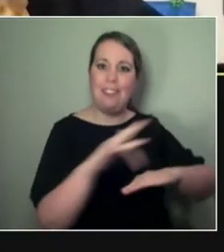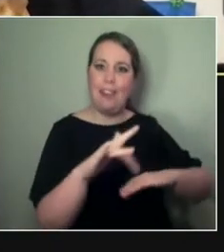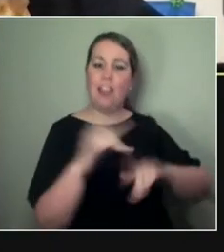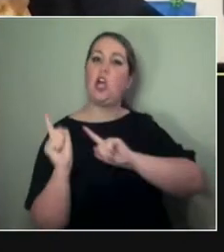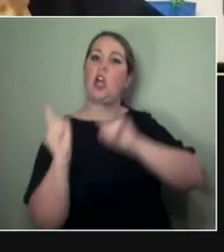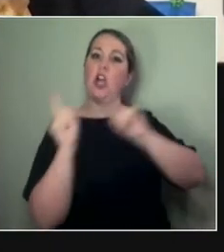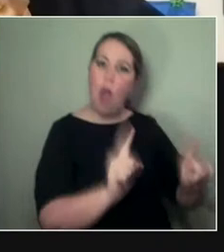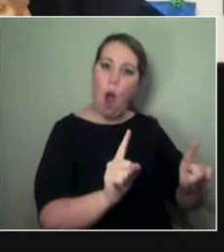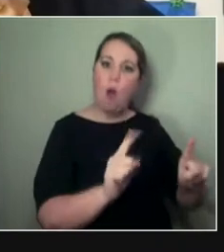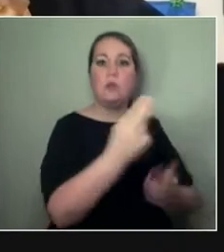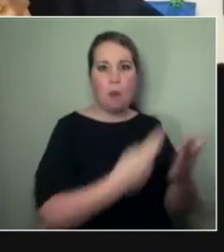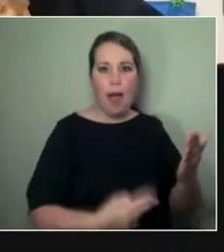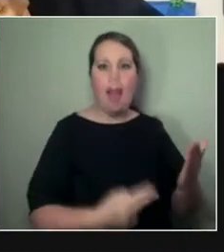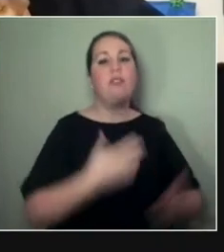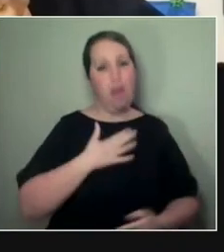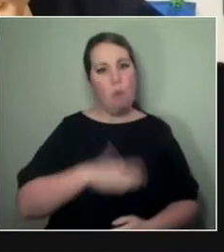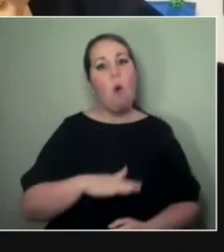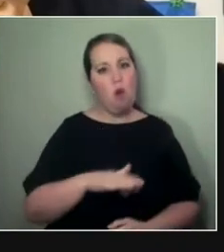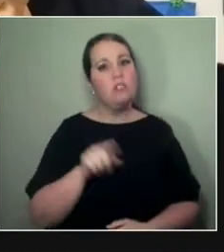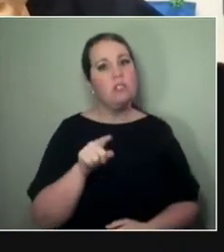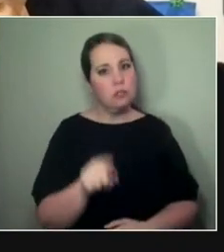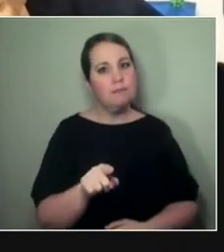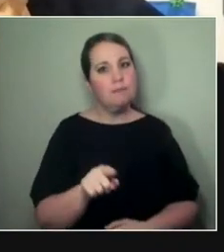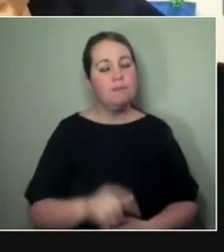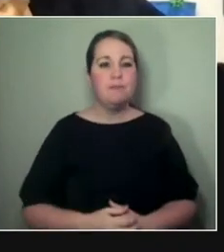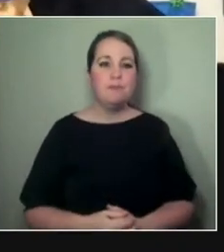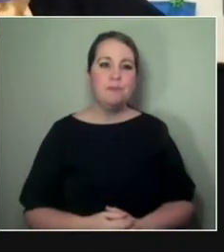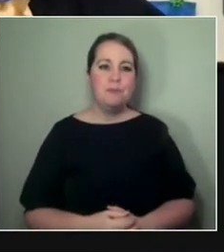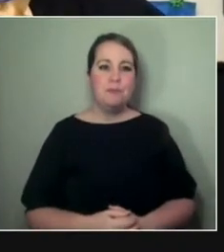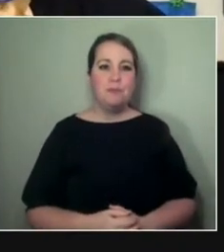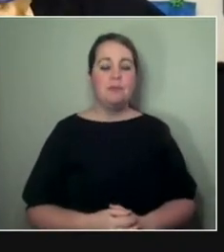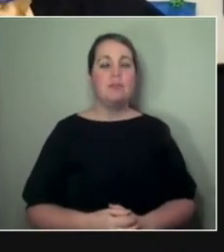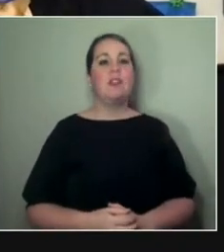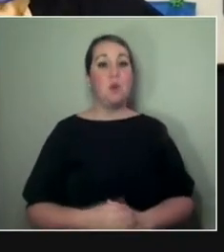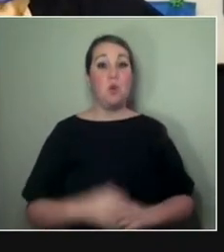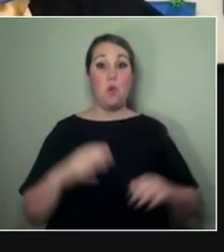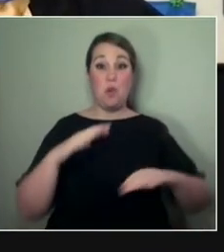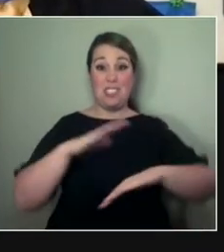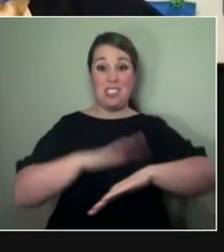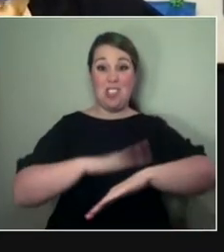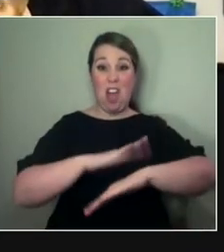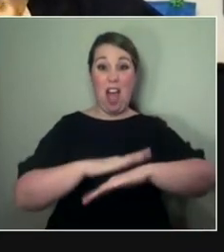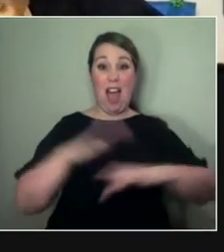Yeah, yeah. Absolutely. Some other questions that are coming up, and I am aware we're coming to time,